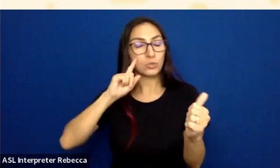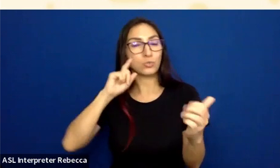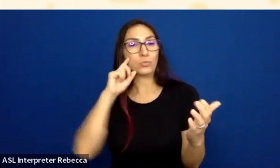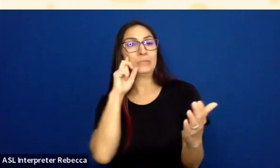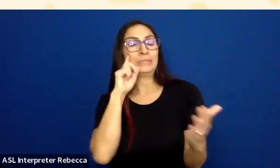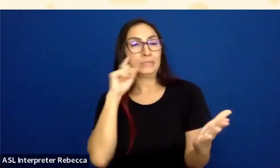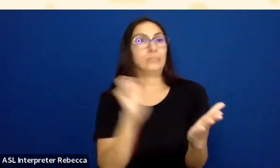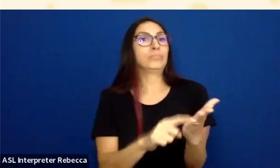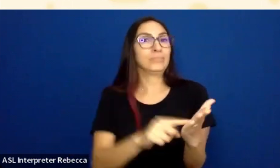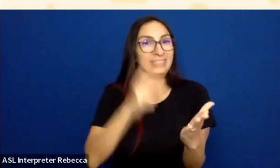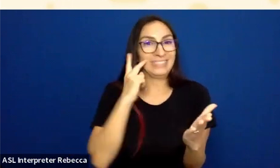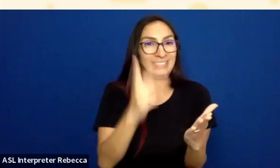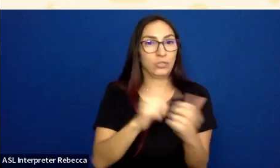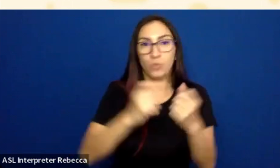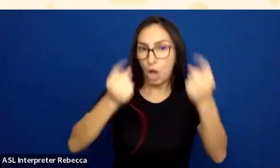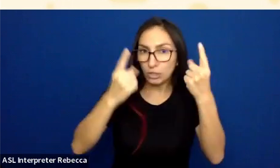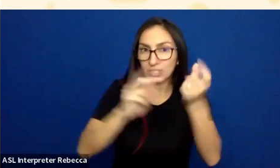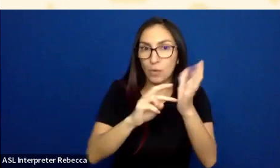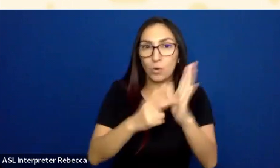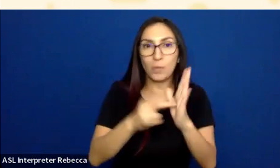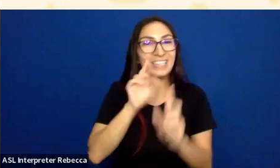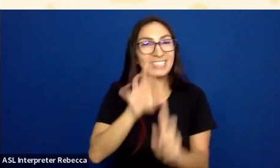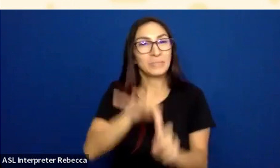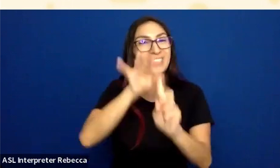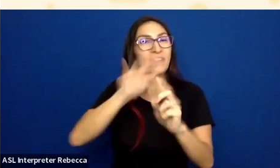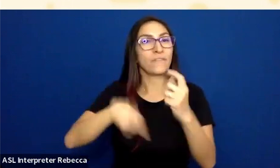And for an alert icon specifically, a triangle is part of that shape.